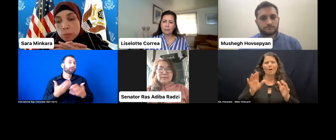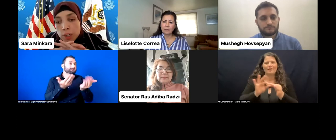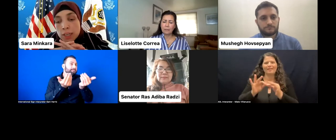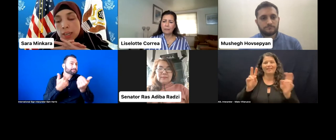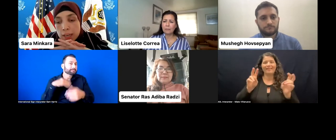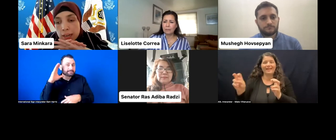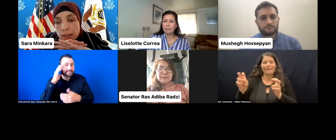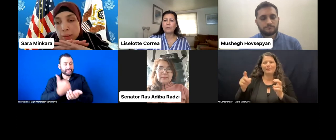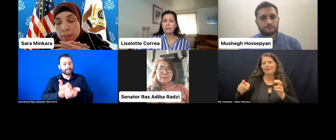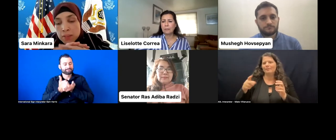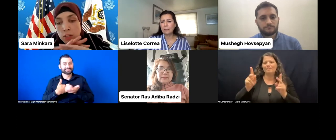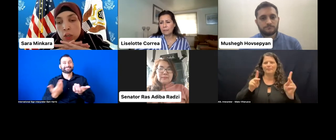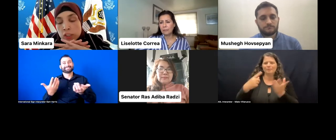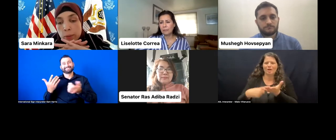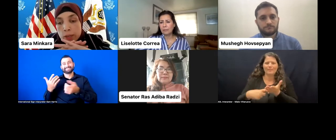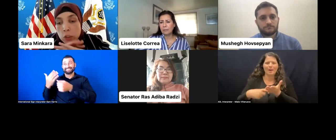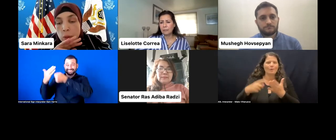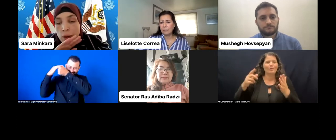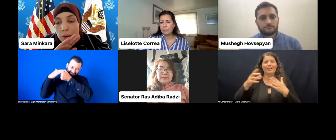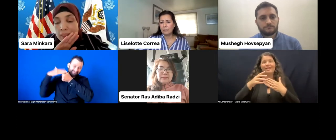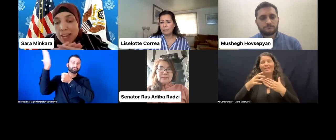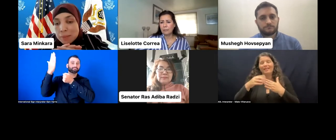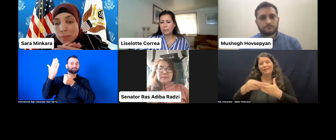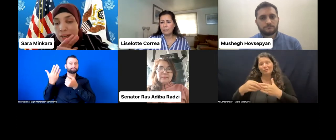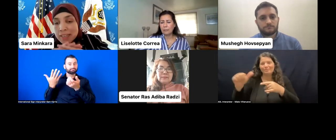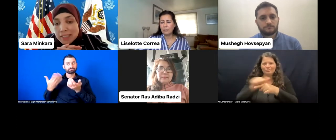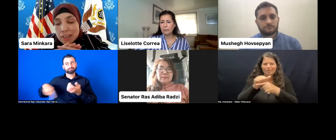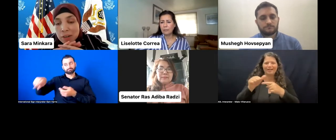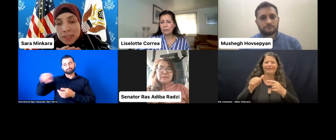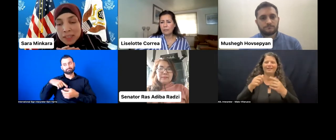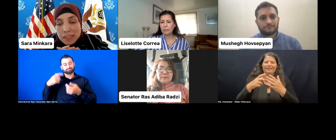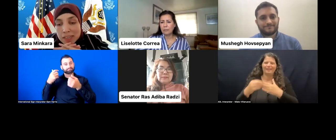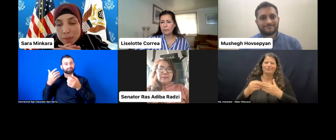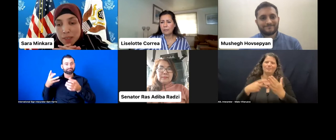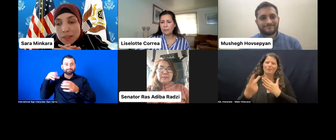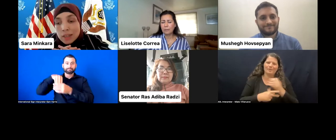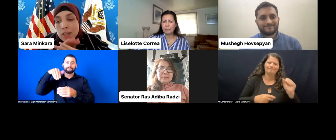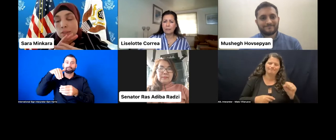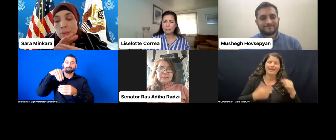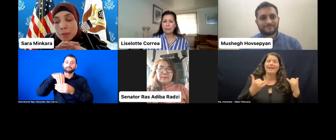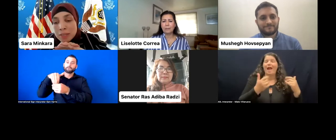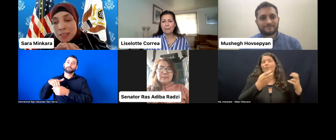training. And this is a good segue to our last, but not least, and our amazing speaker from Armenia--